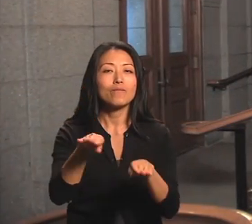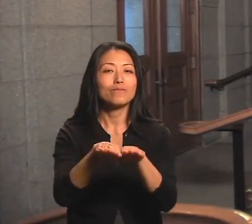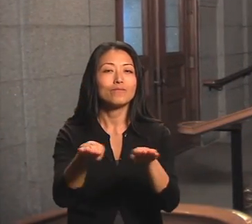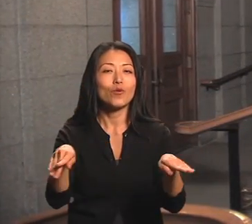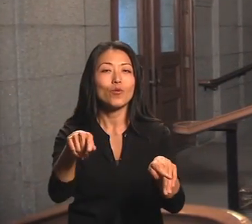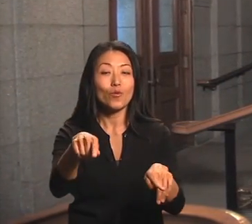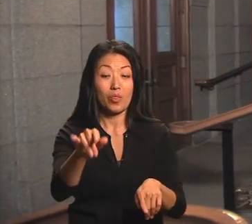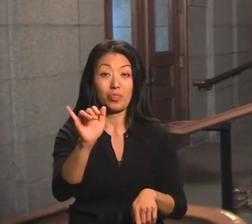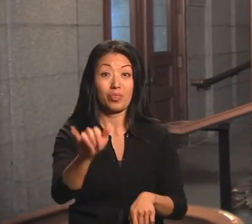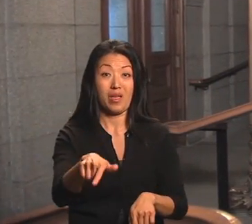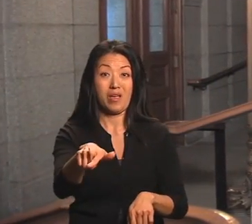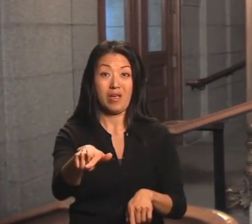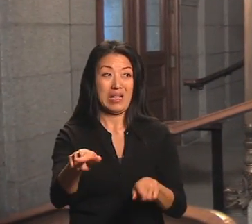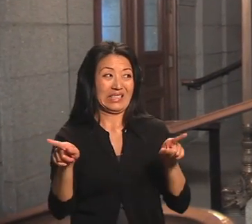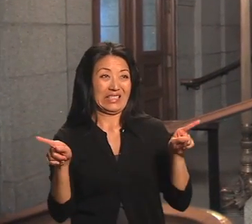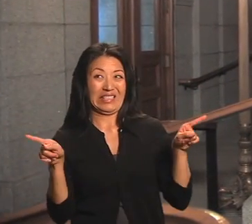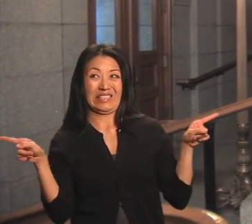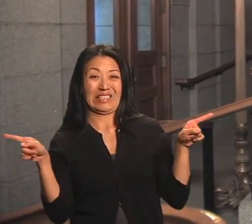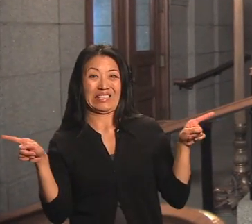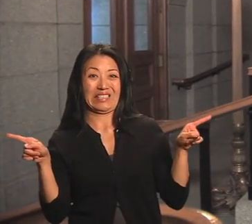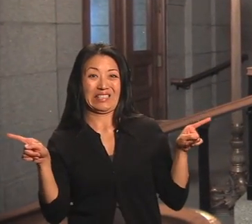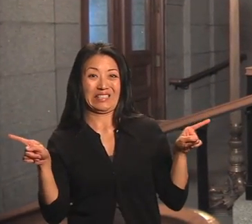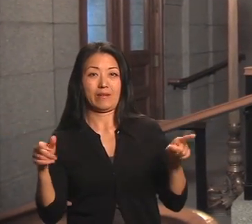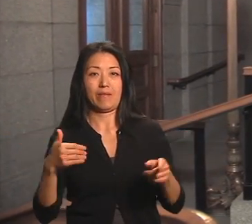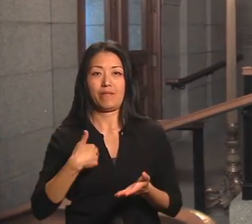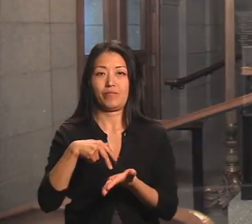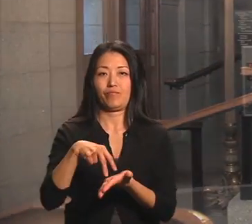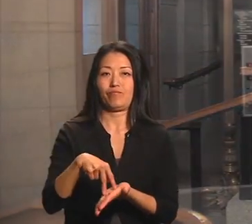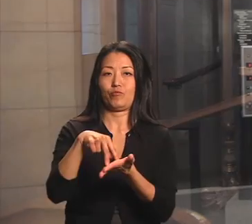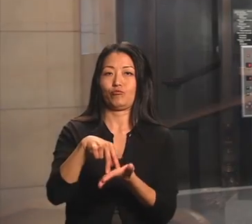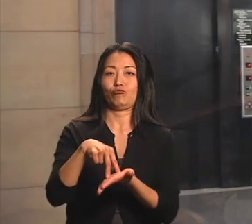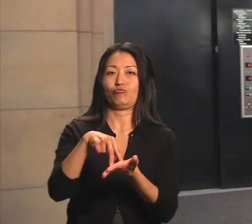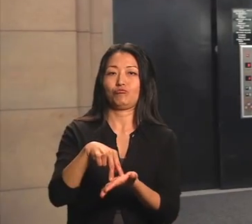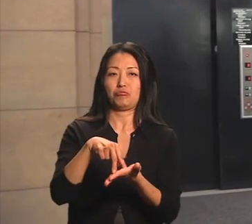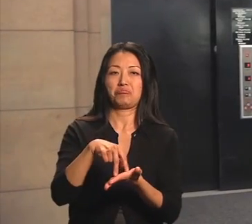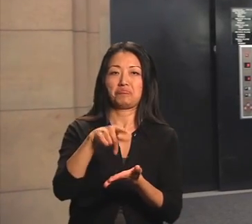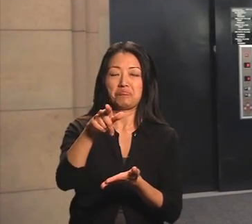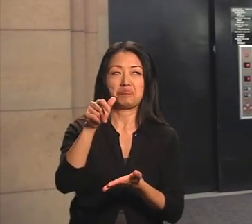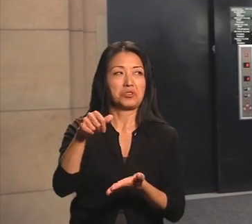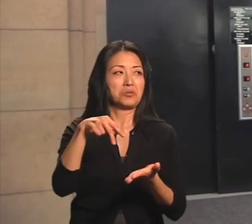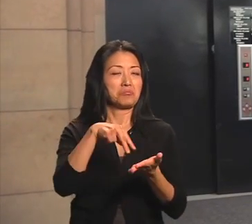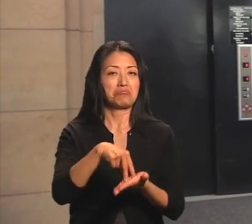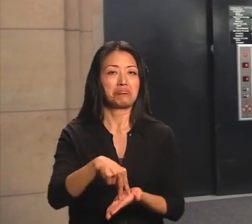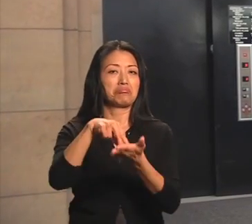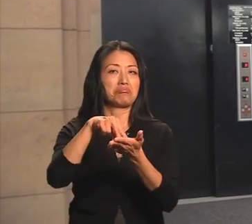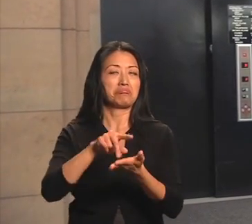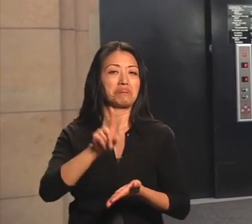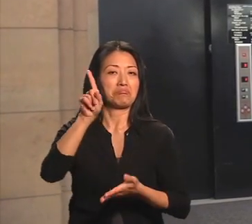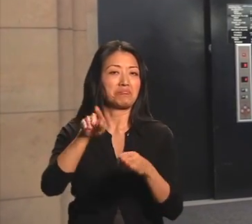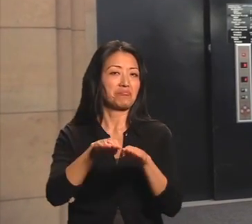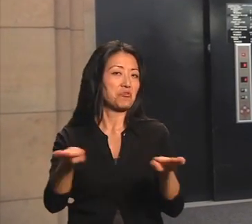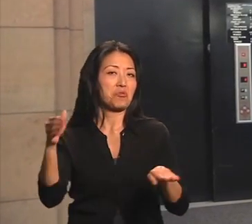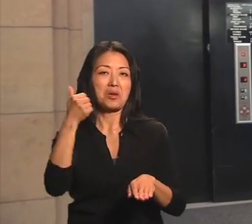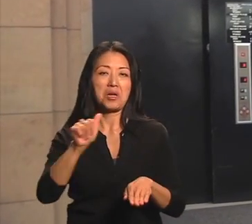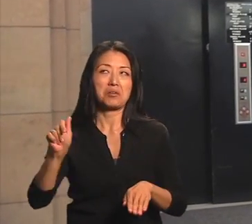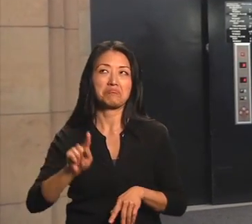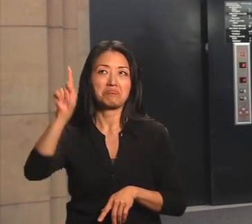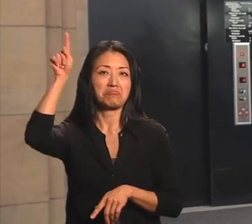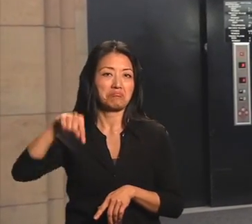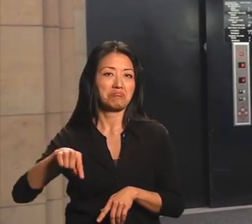Once inside, you will be on the Ground floor and can take the two elevators to the left and the right in the south hall to other floors.